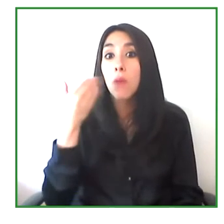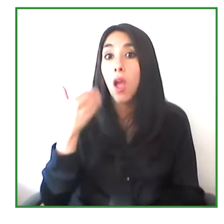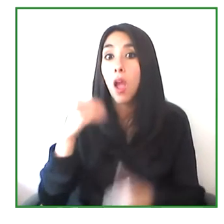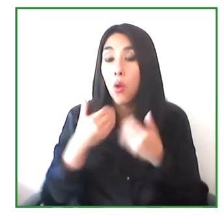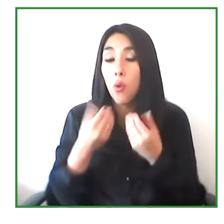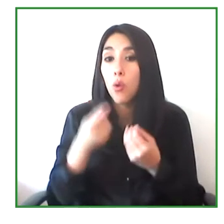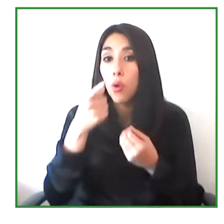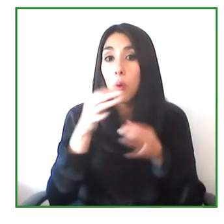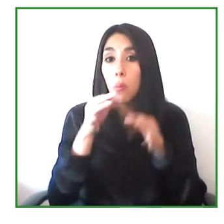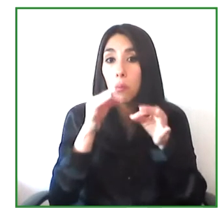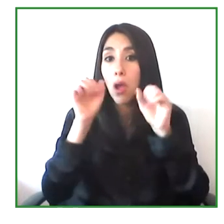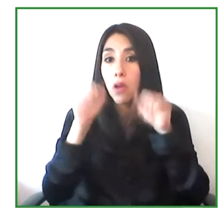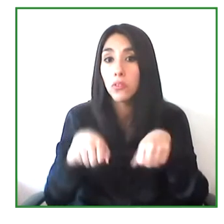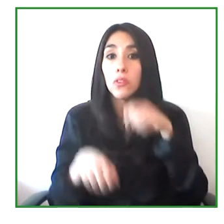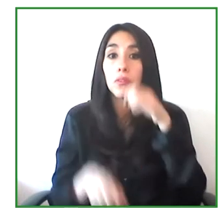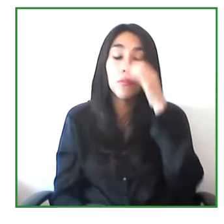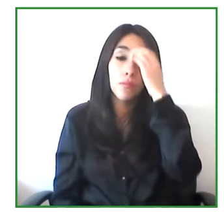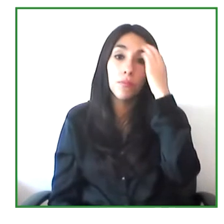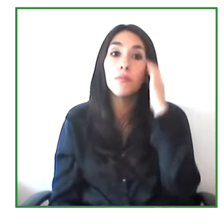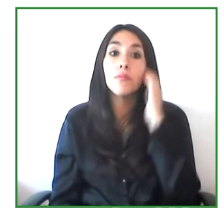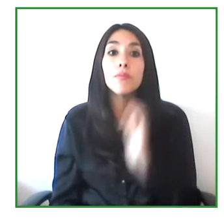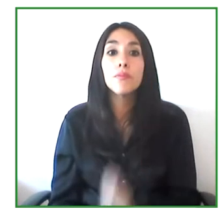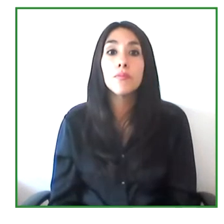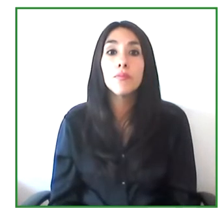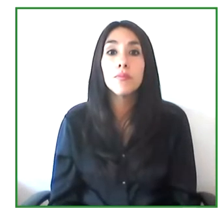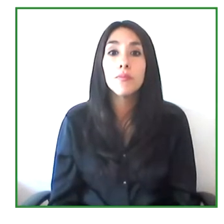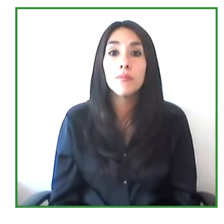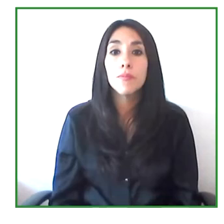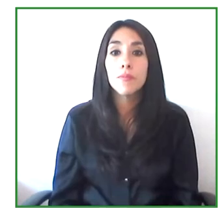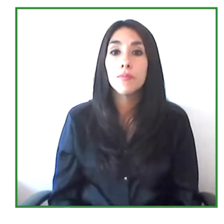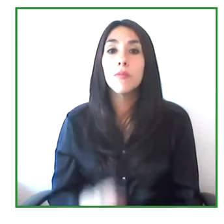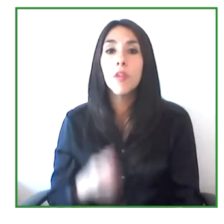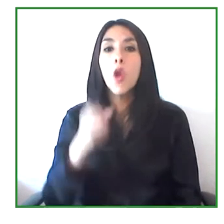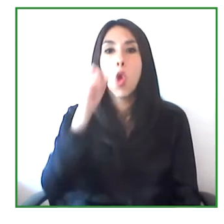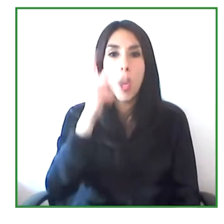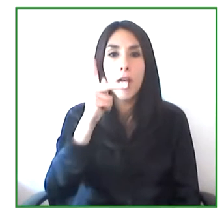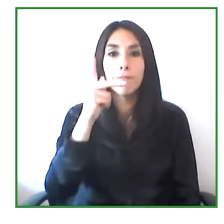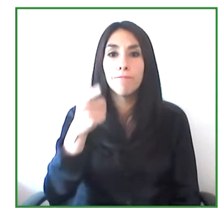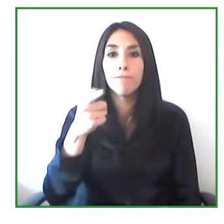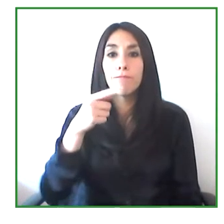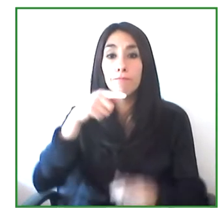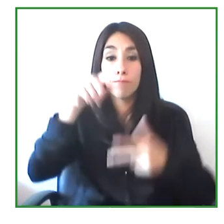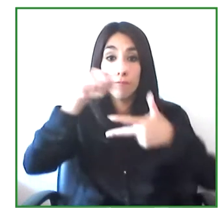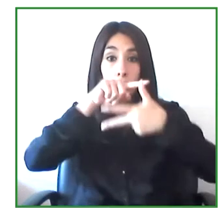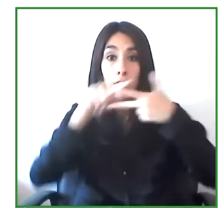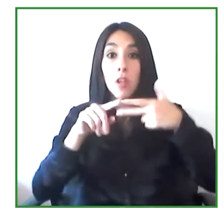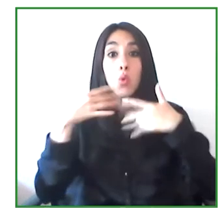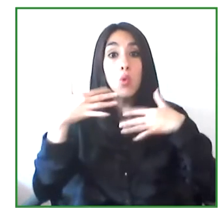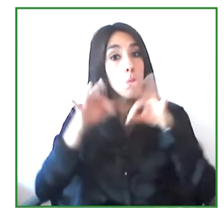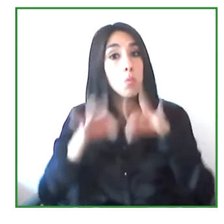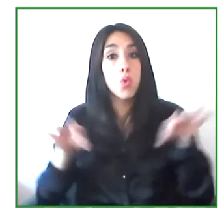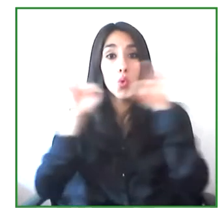Yes. It's a very important question. It's true.